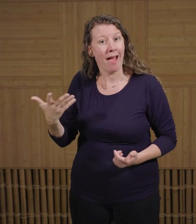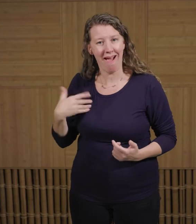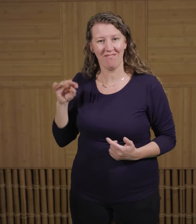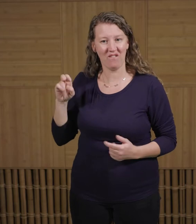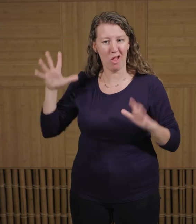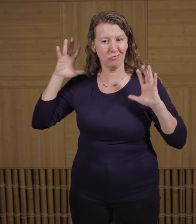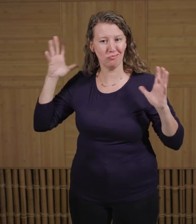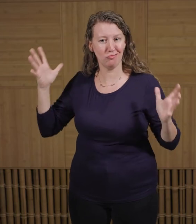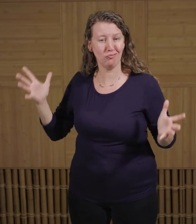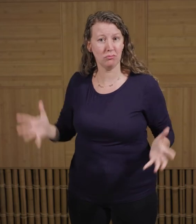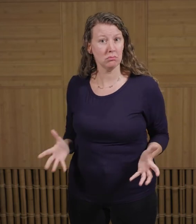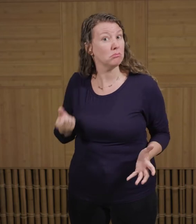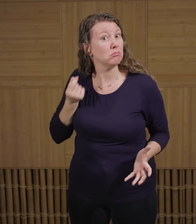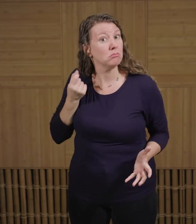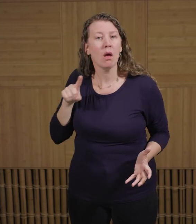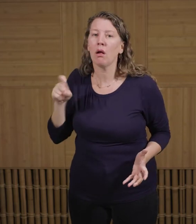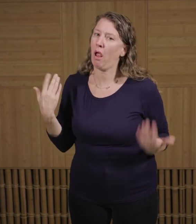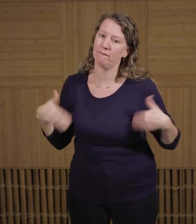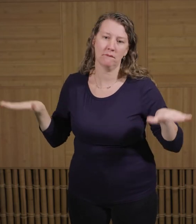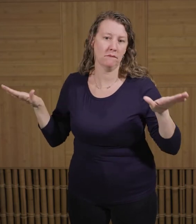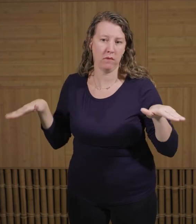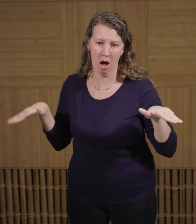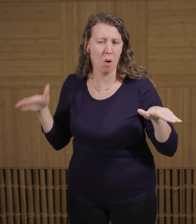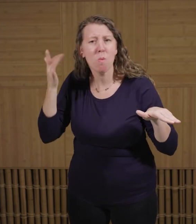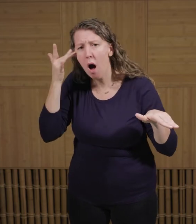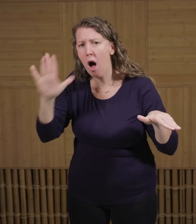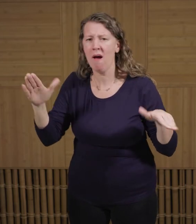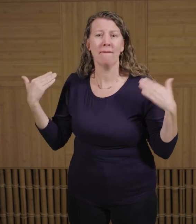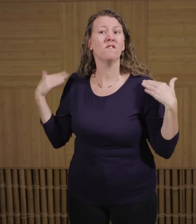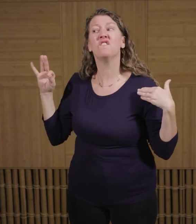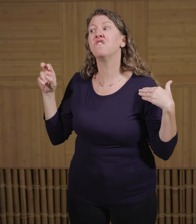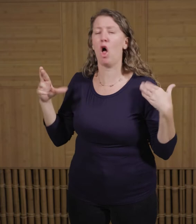However, they cannot fly. Their feathers are soft and fluffy,